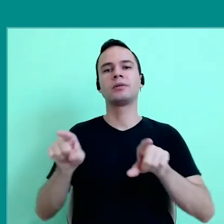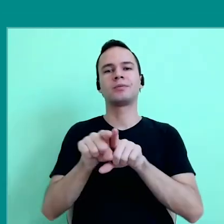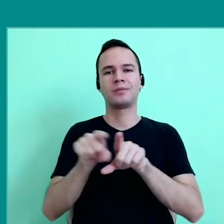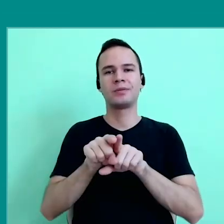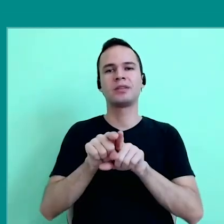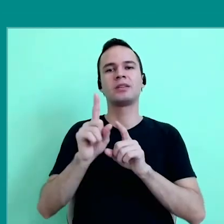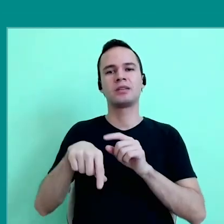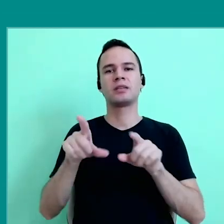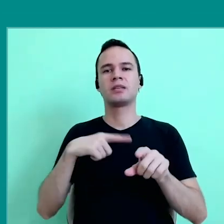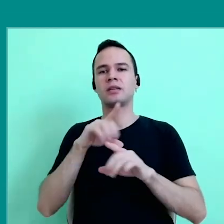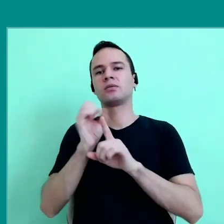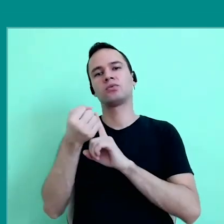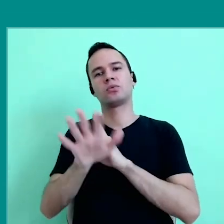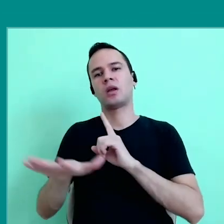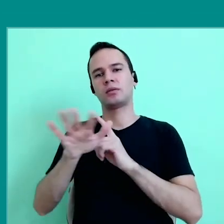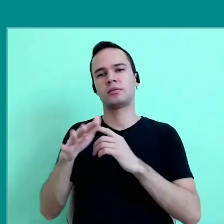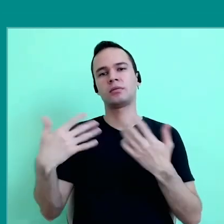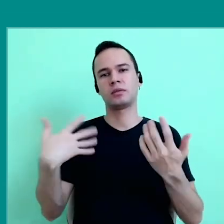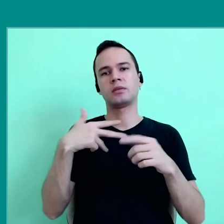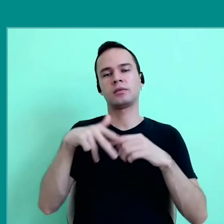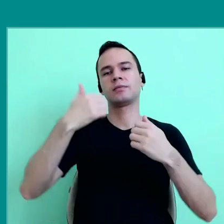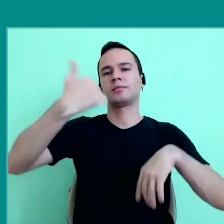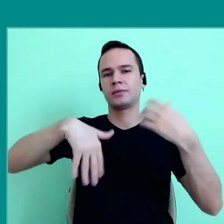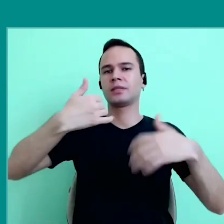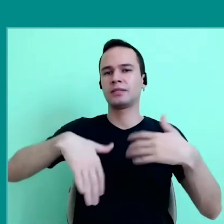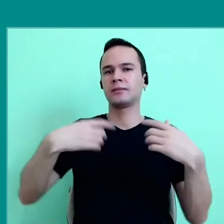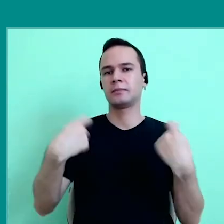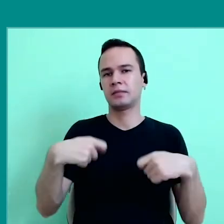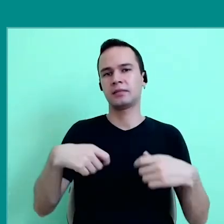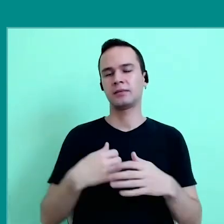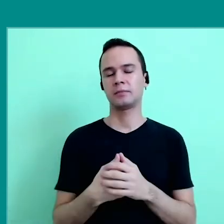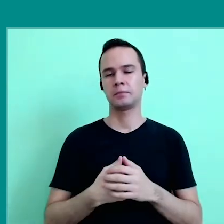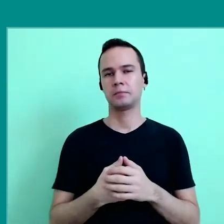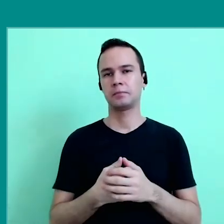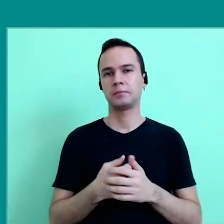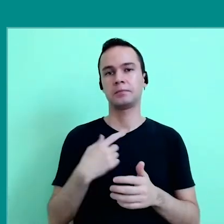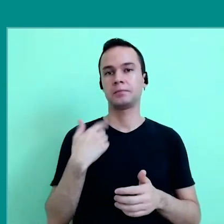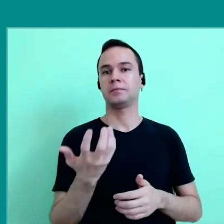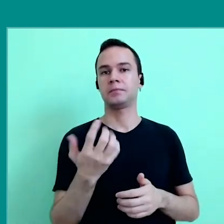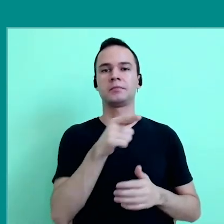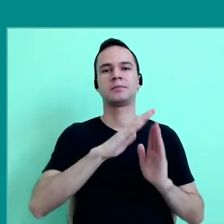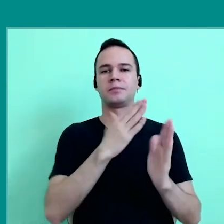where there is sociability, that's what we have to talk about, you have to study. We want that school be on facebook,